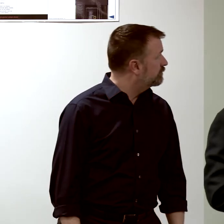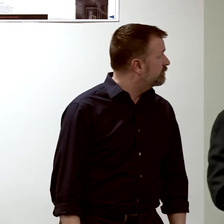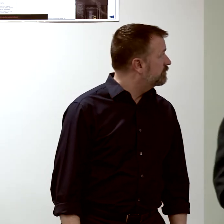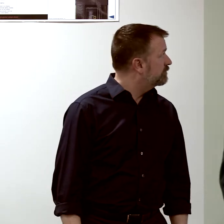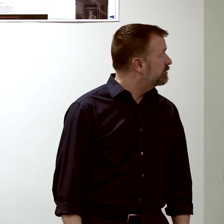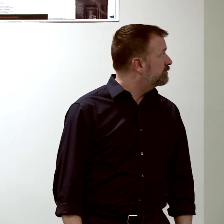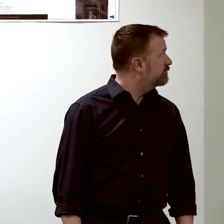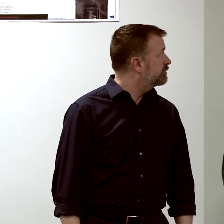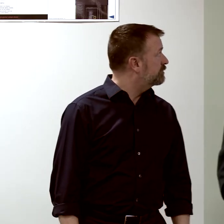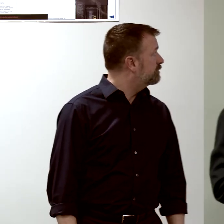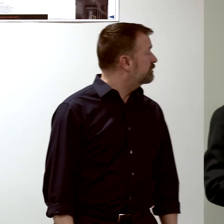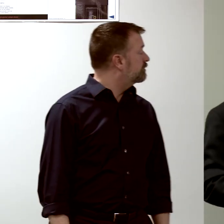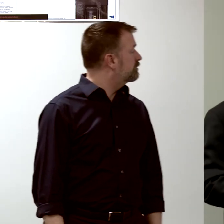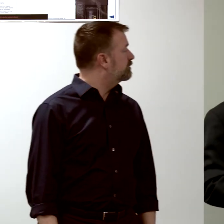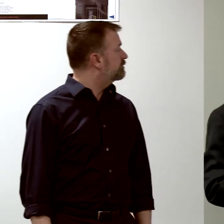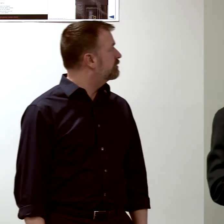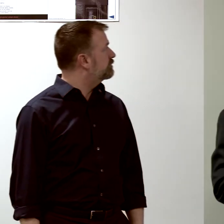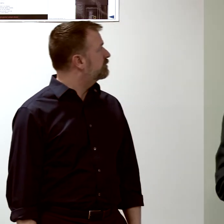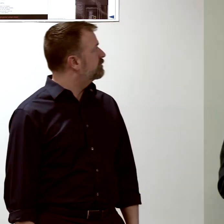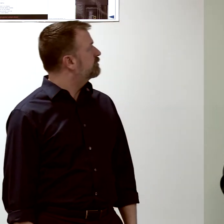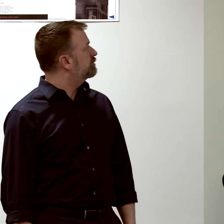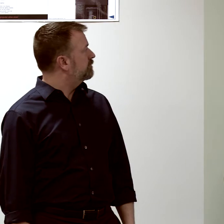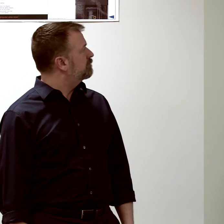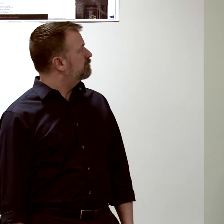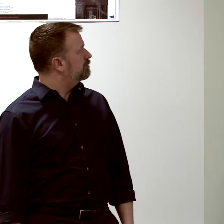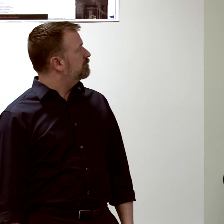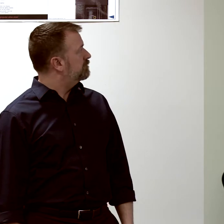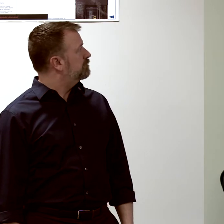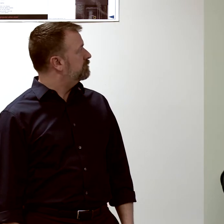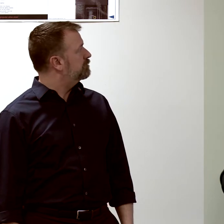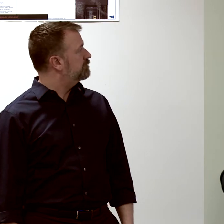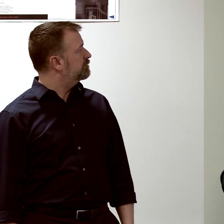This shows you in a little more detail...